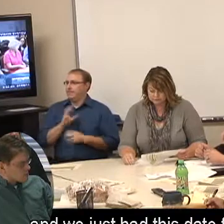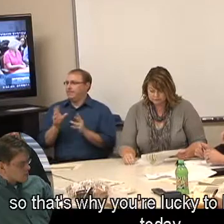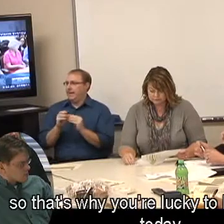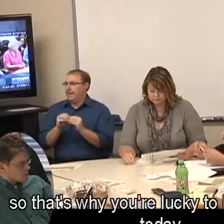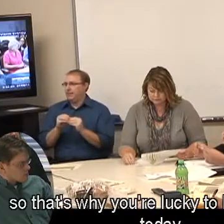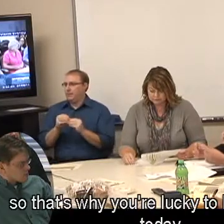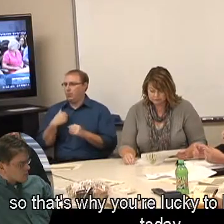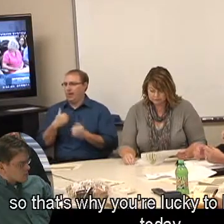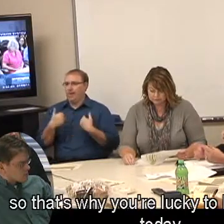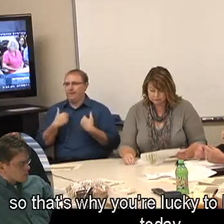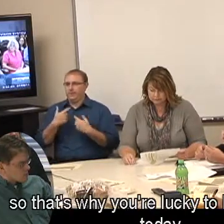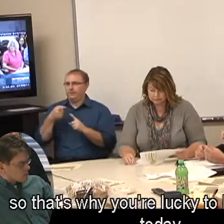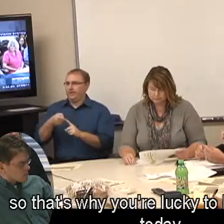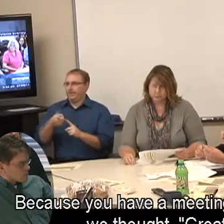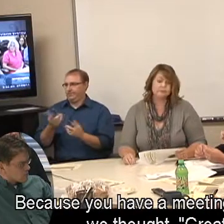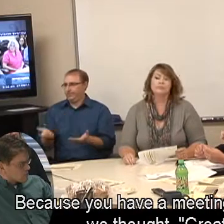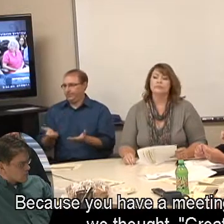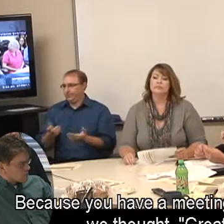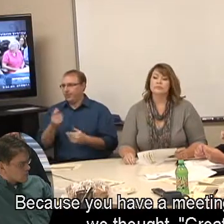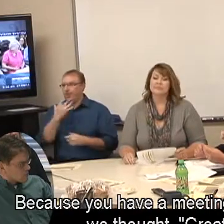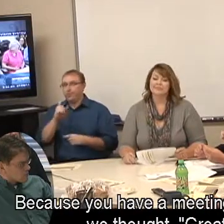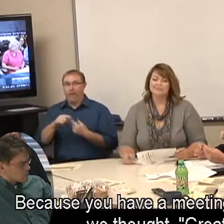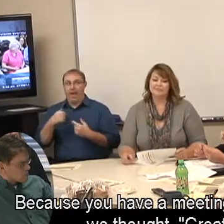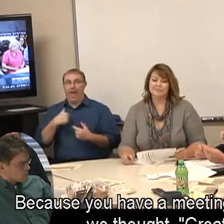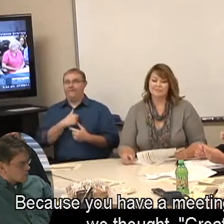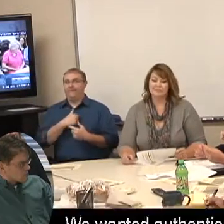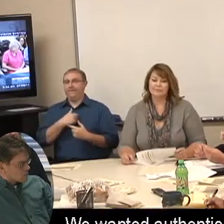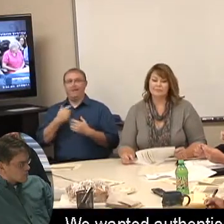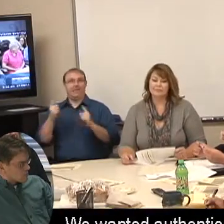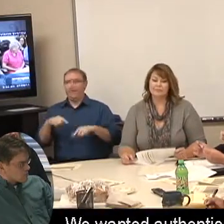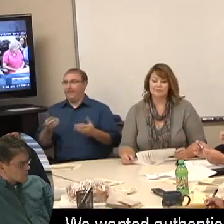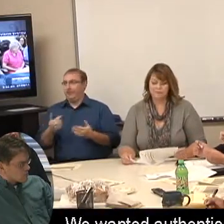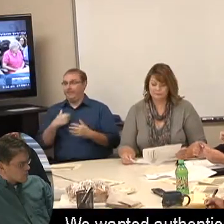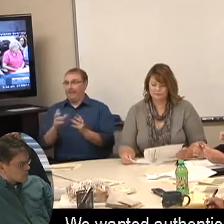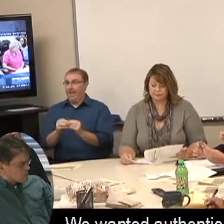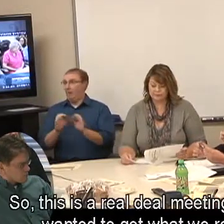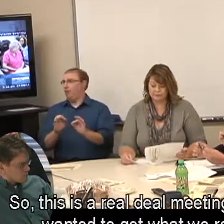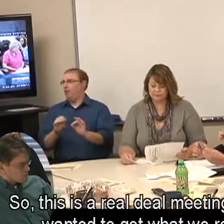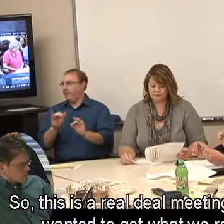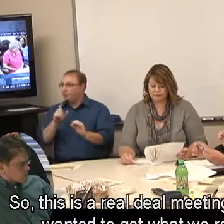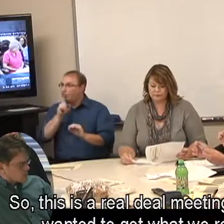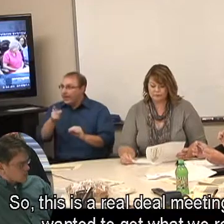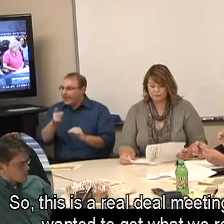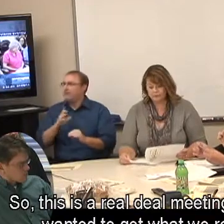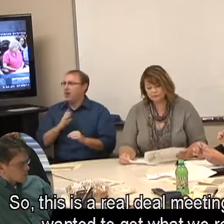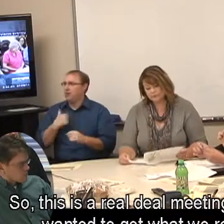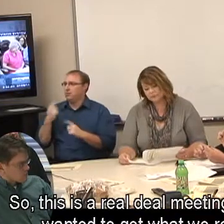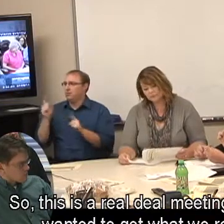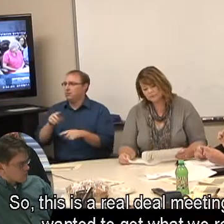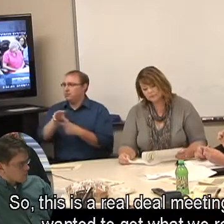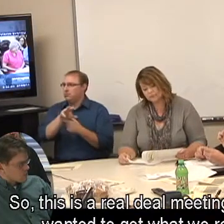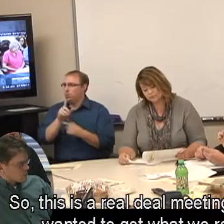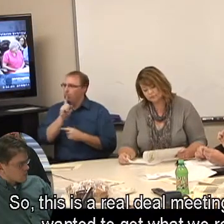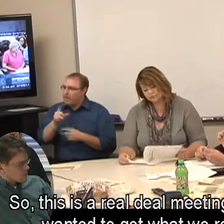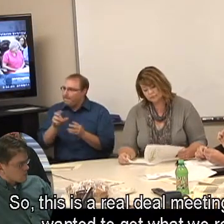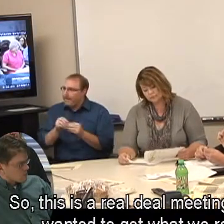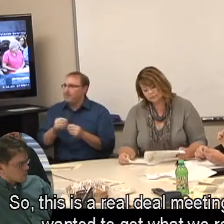so that's why you're lucky to have us here today. Because you have a meeting today, and we thought, "Great." We wanted authentic stuff. So, this is a real deal meeting and we just wanted to get what we really do.